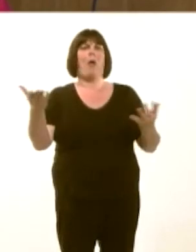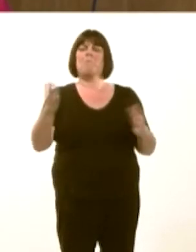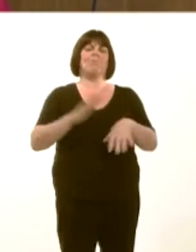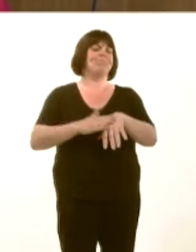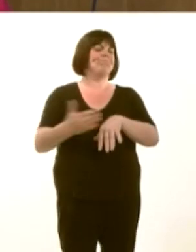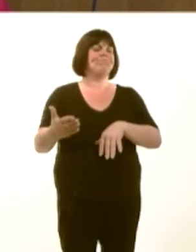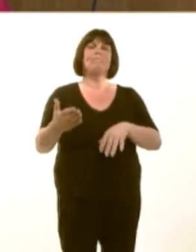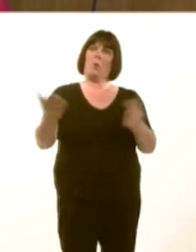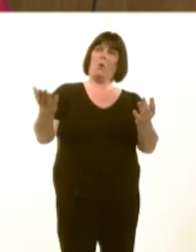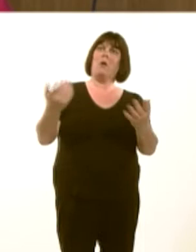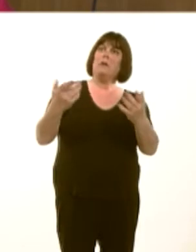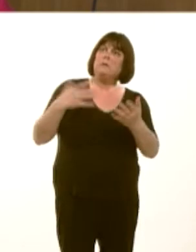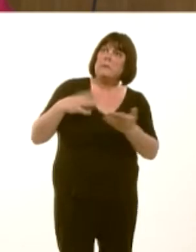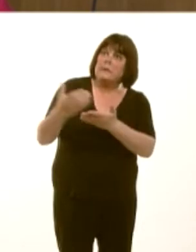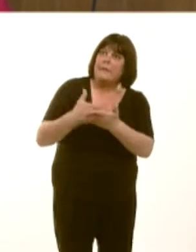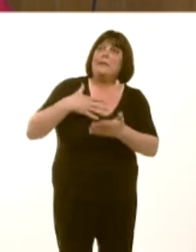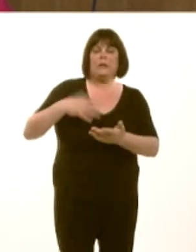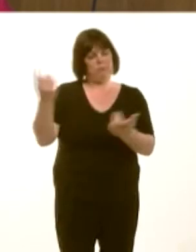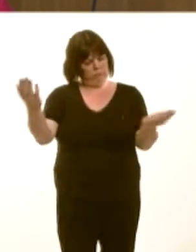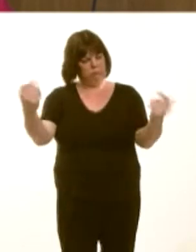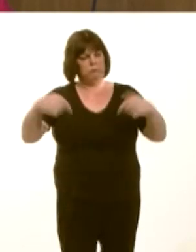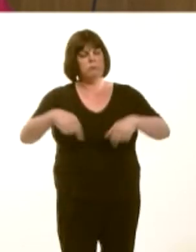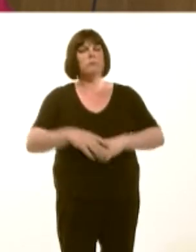What we look to do now is to build on the work thatís been done by organisations such